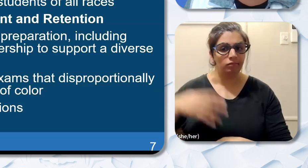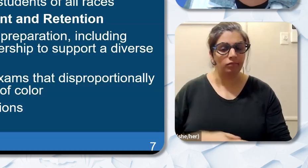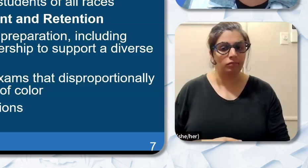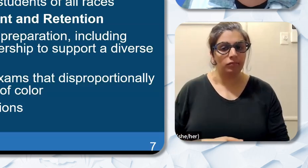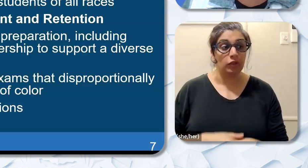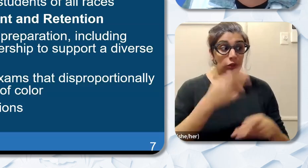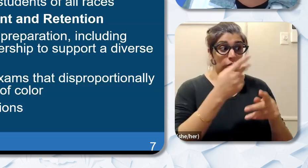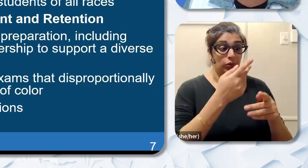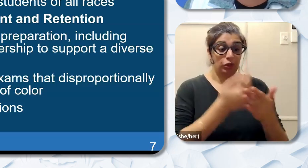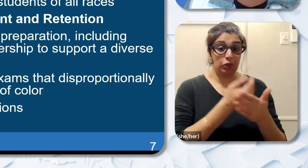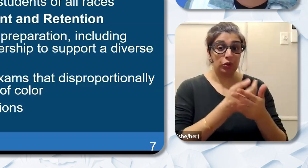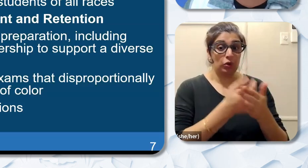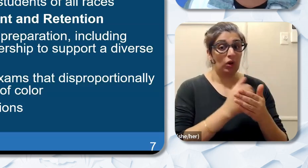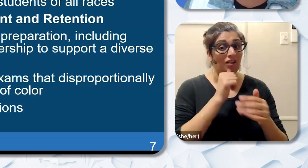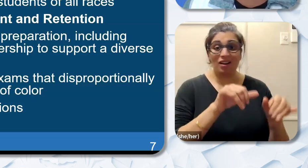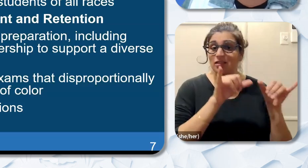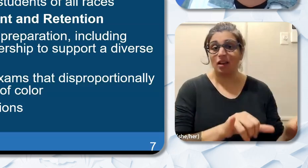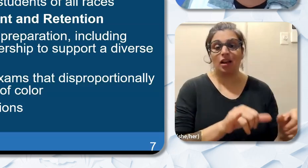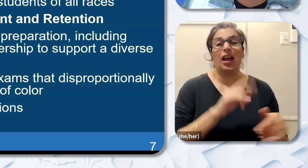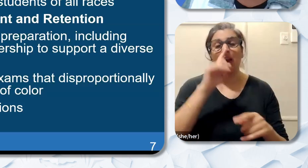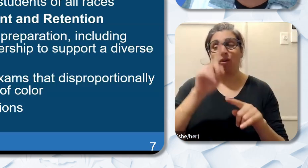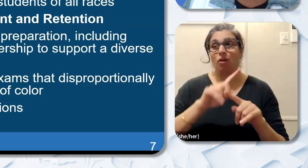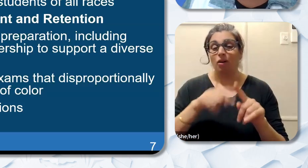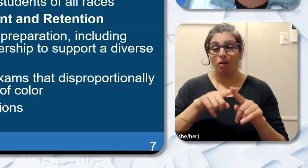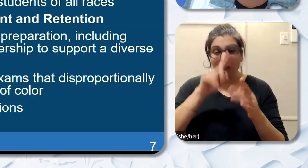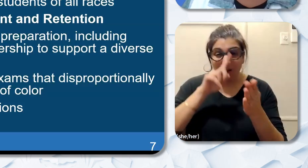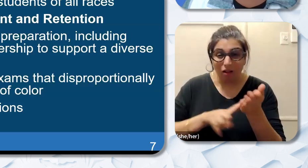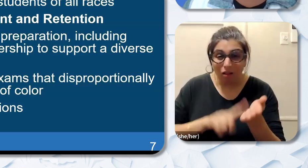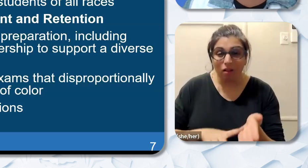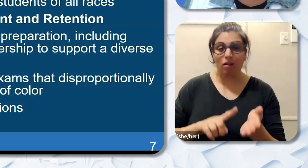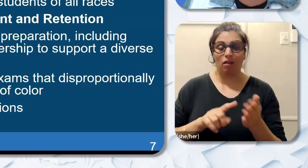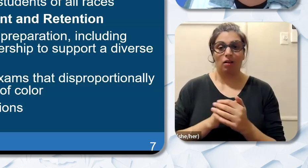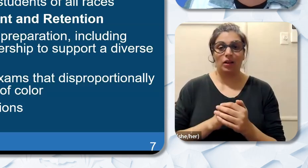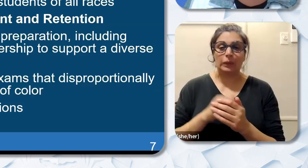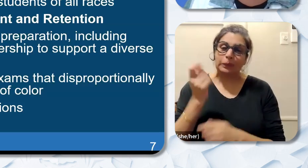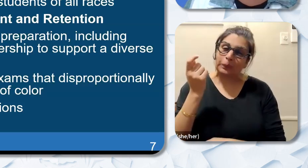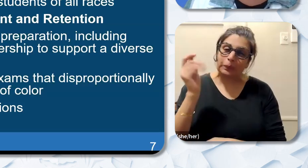addition when digging deeper into the research only a small percentage of educators of color